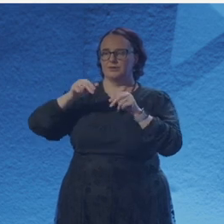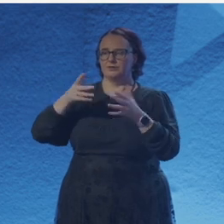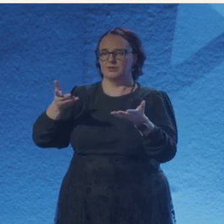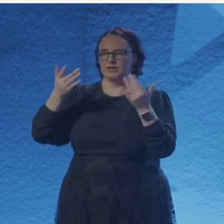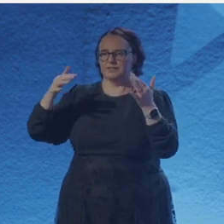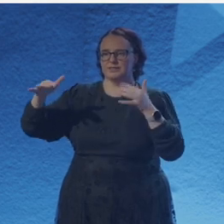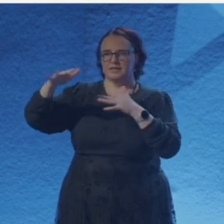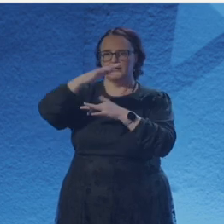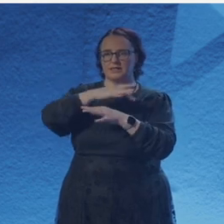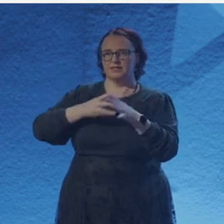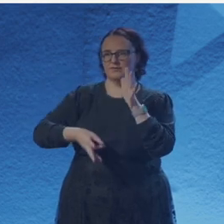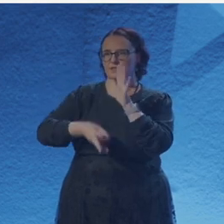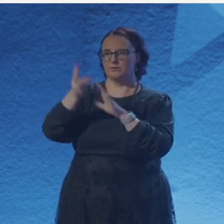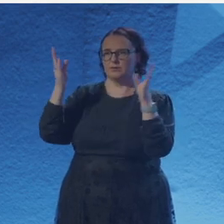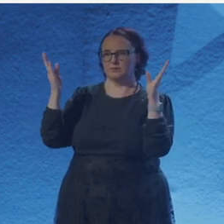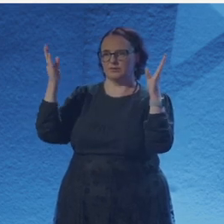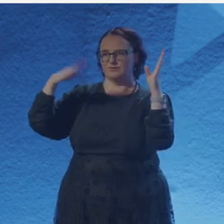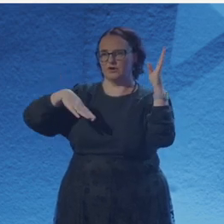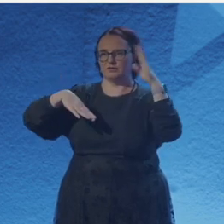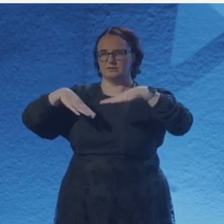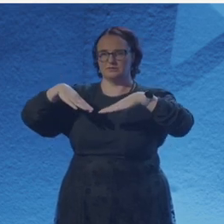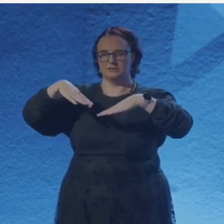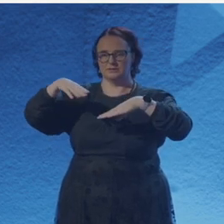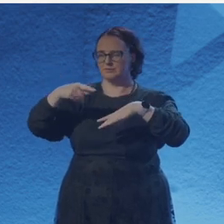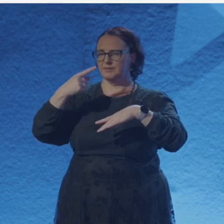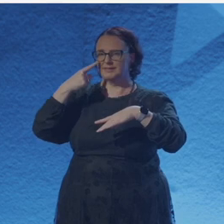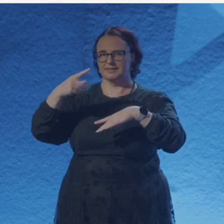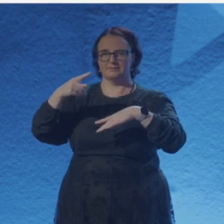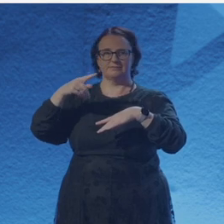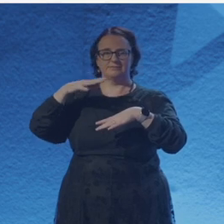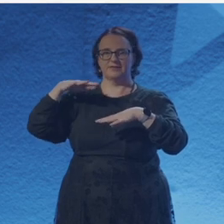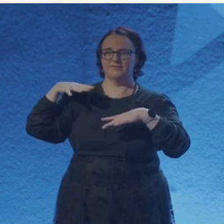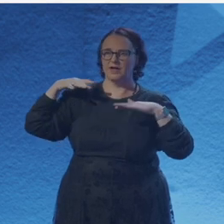and they know they're doing something special. The whole universe presses